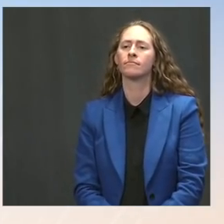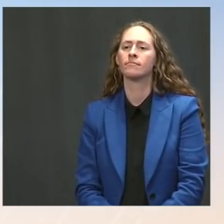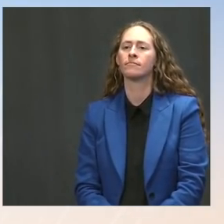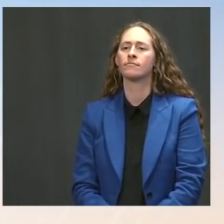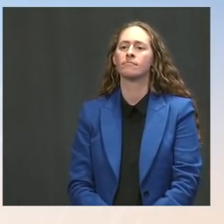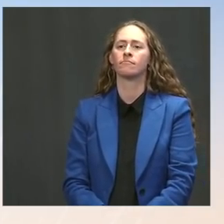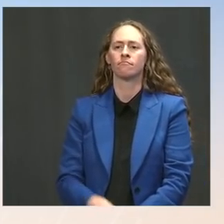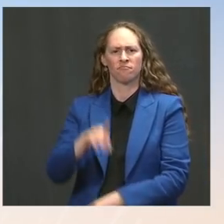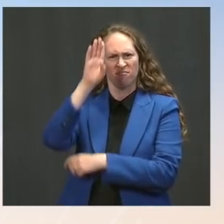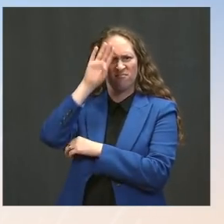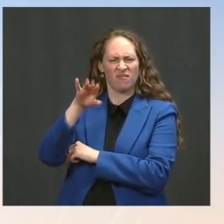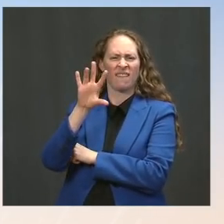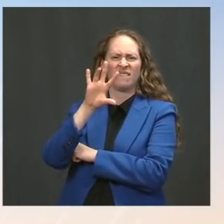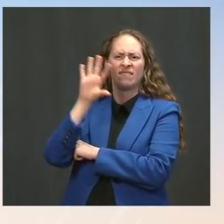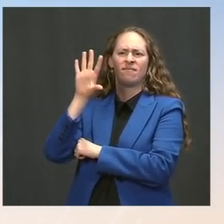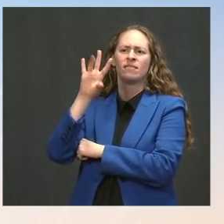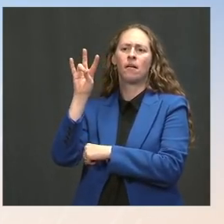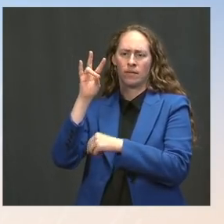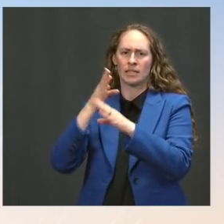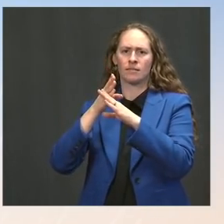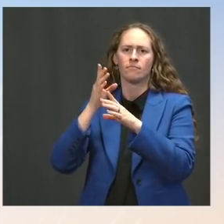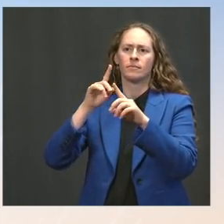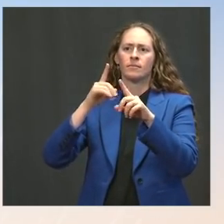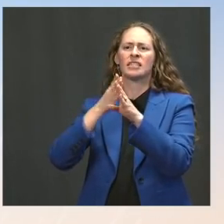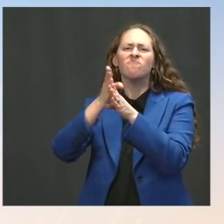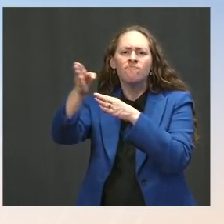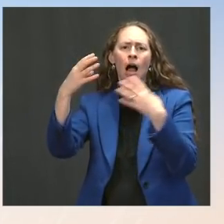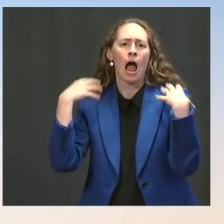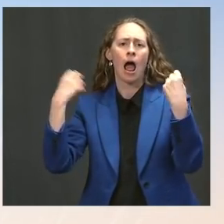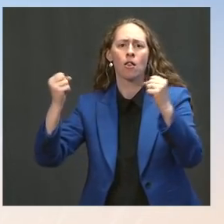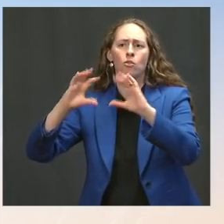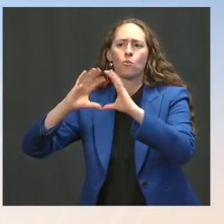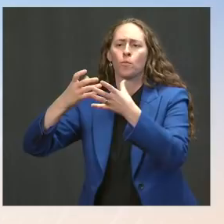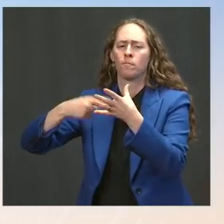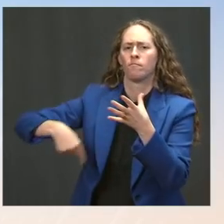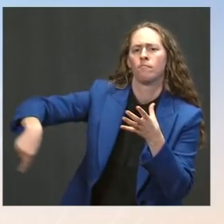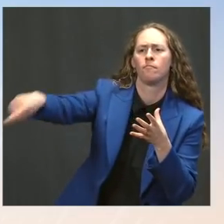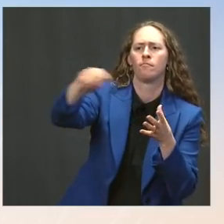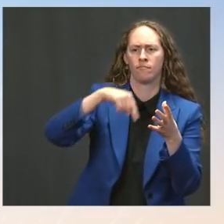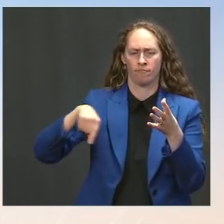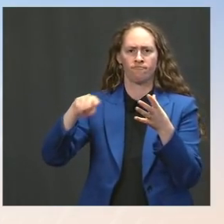the American College of Physicians, the American Academy of Pediatrics, and the American Public Health Association --